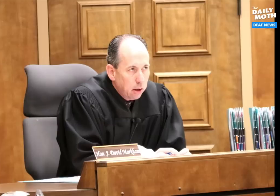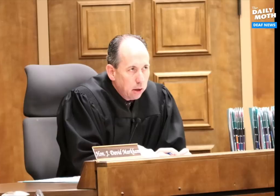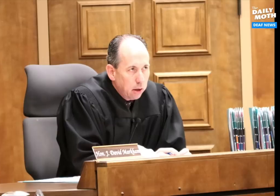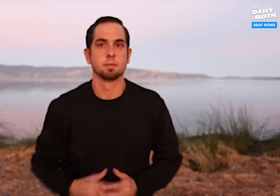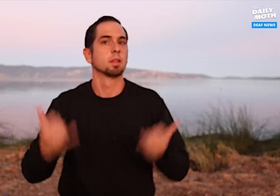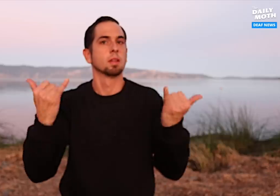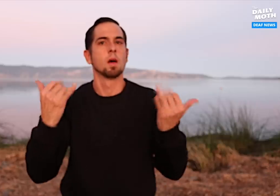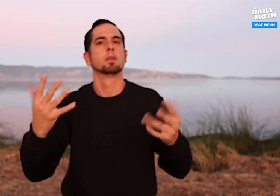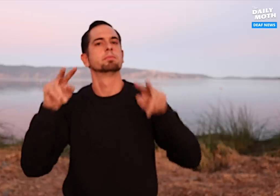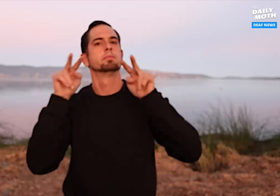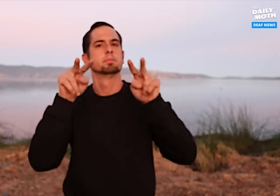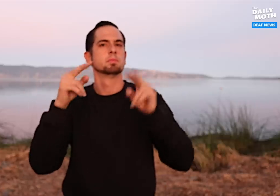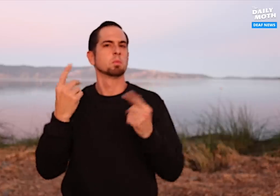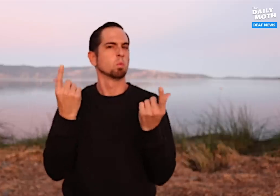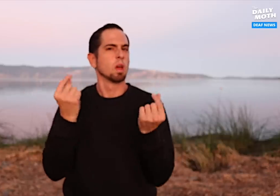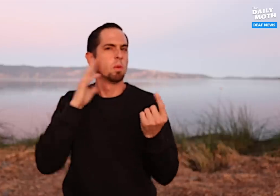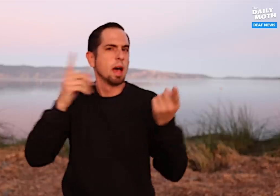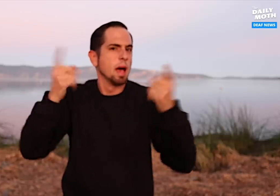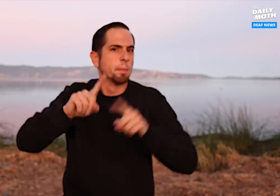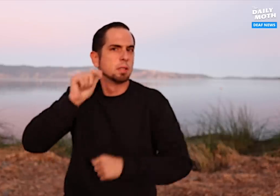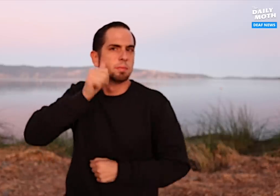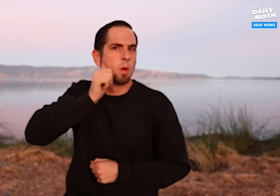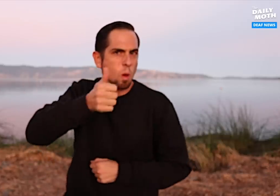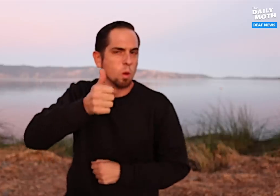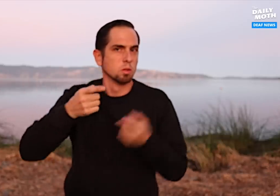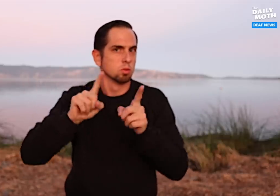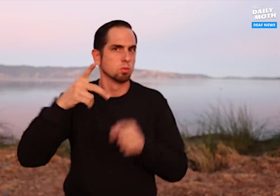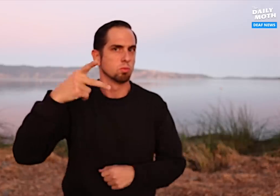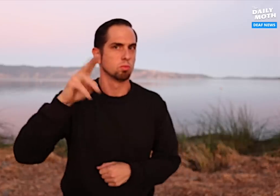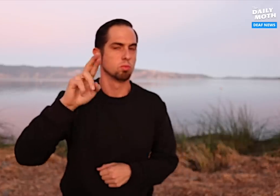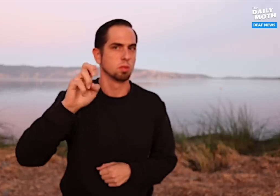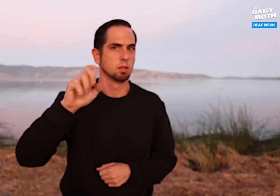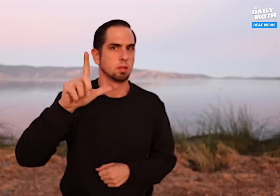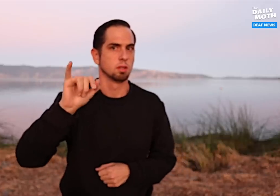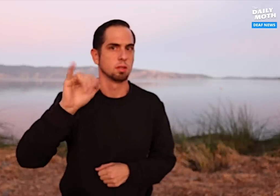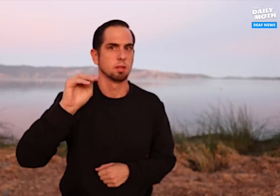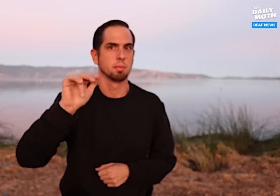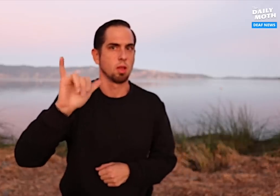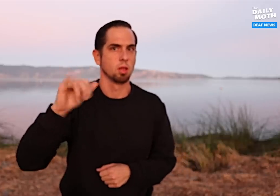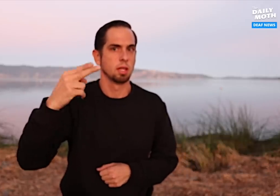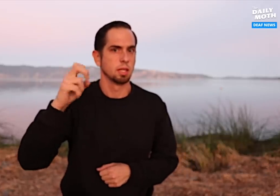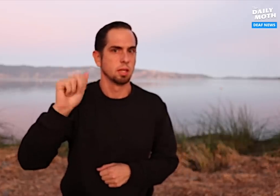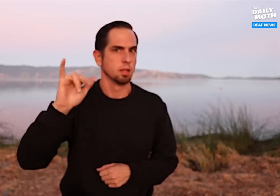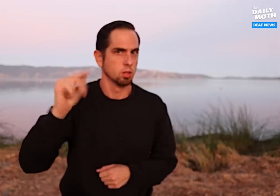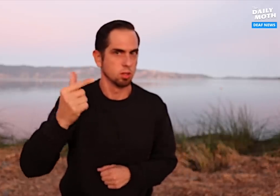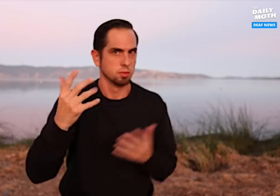Let’s look at what will happen tomorrow during the preliminary hearing.